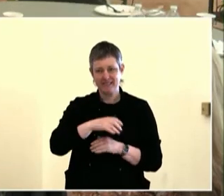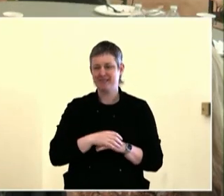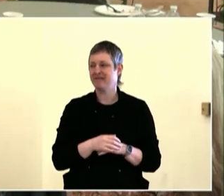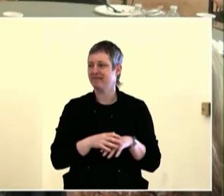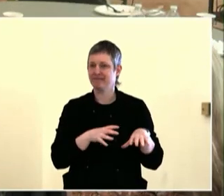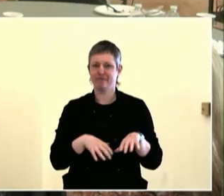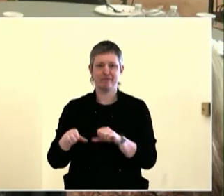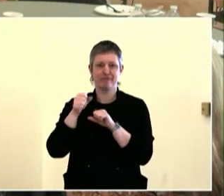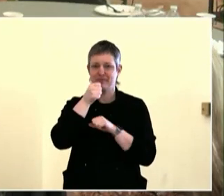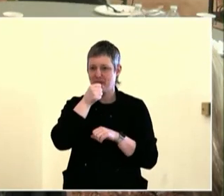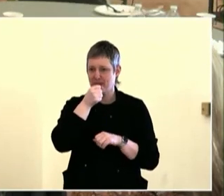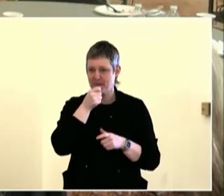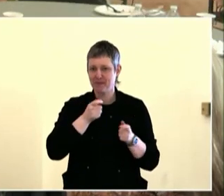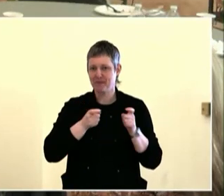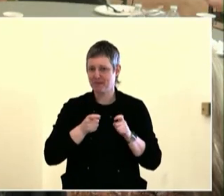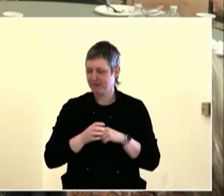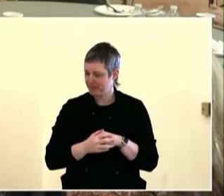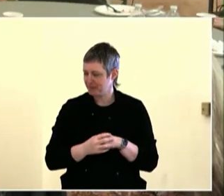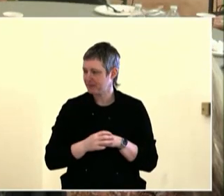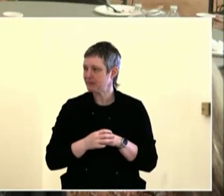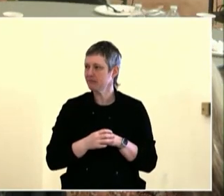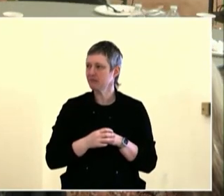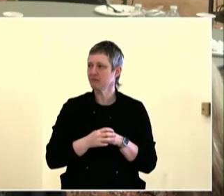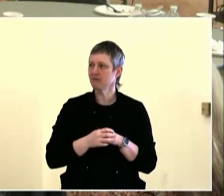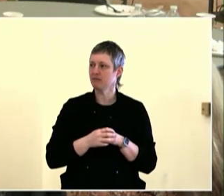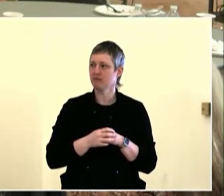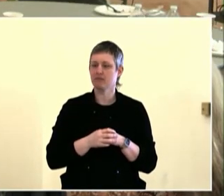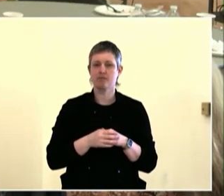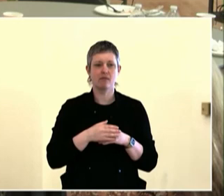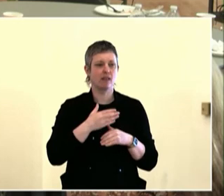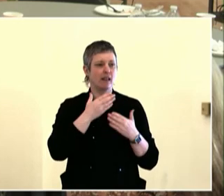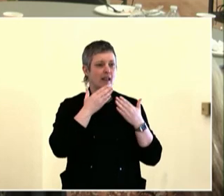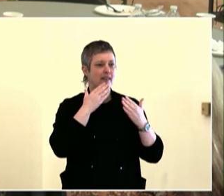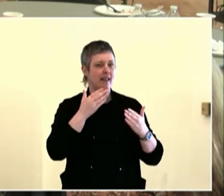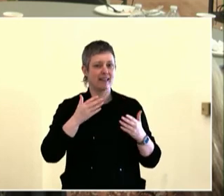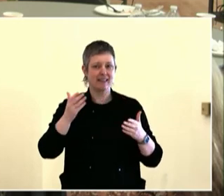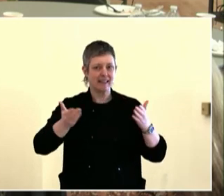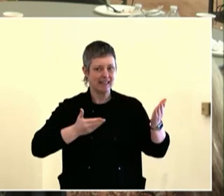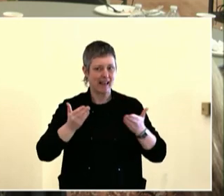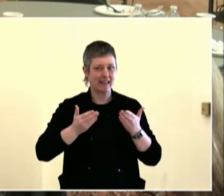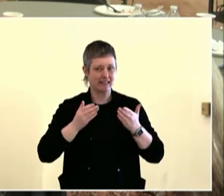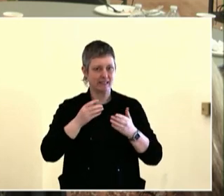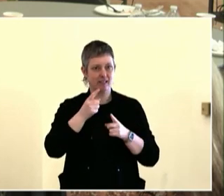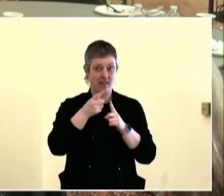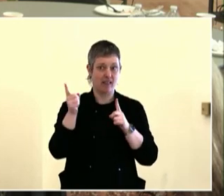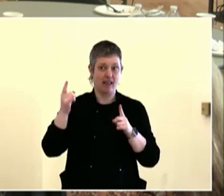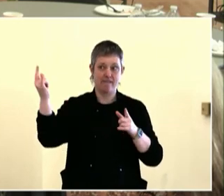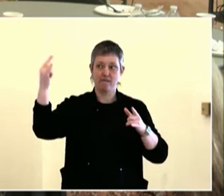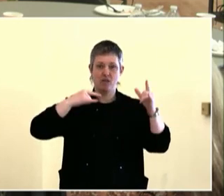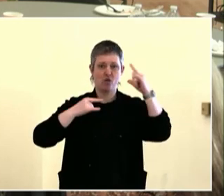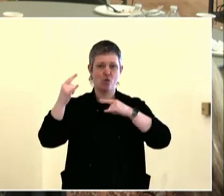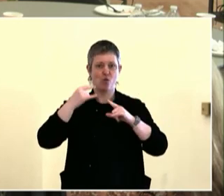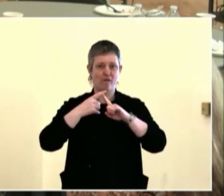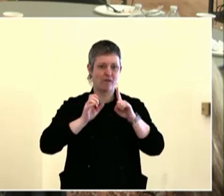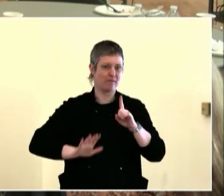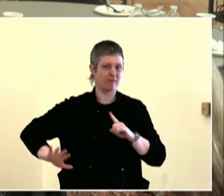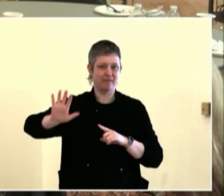various offices, I saw that the Master's in Community